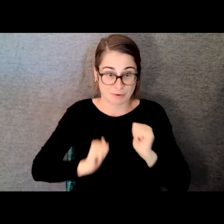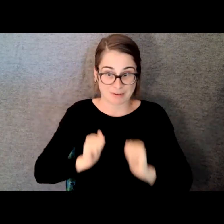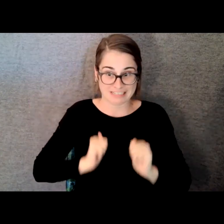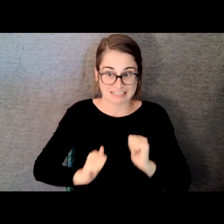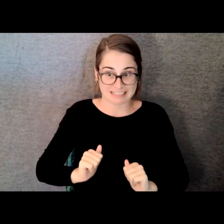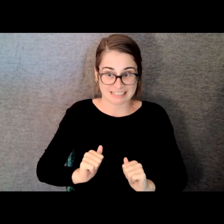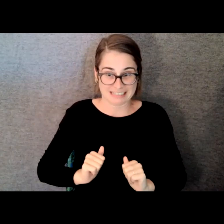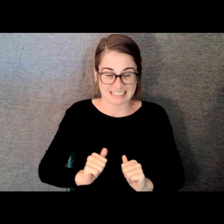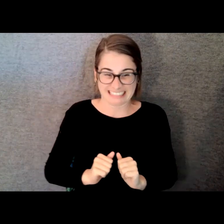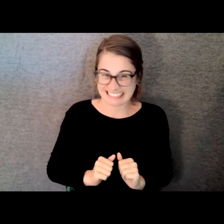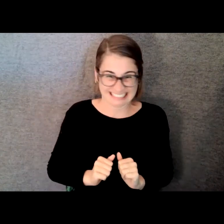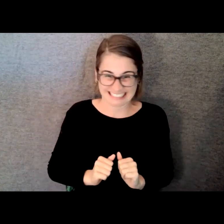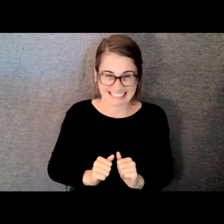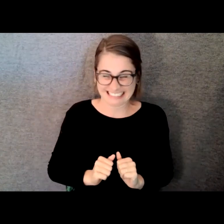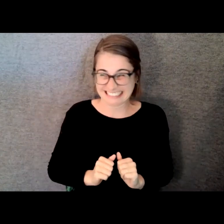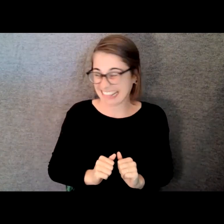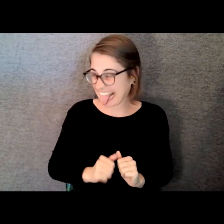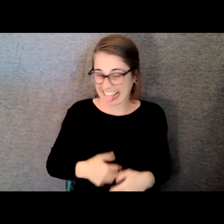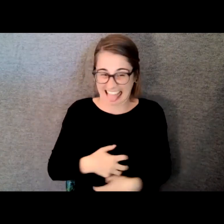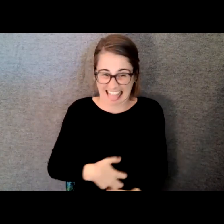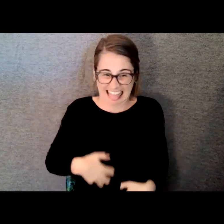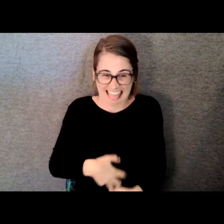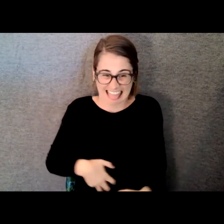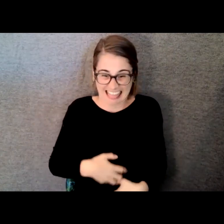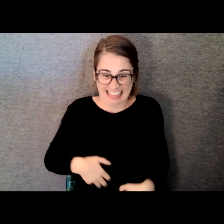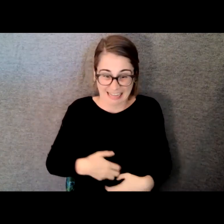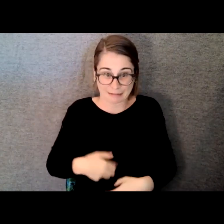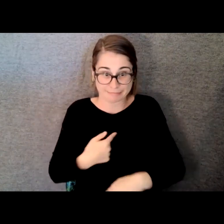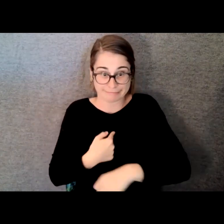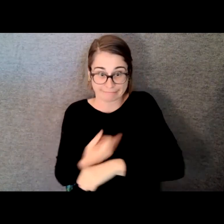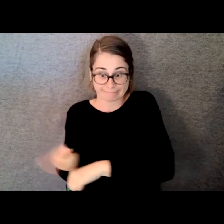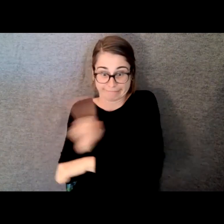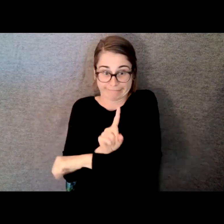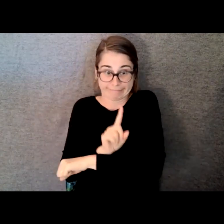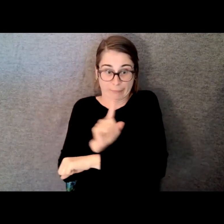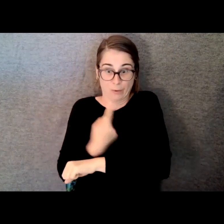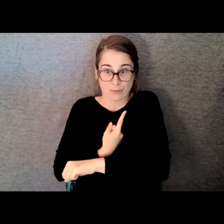I wanted to do less than get on stage by myself and sing these songs for people.